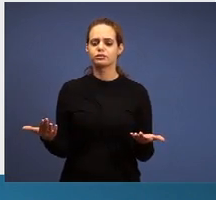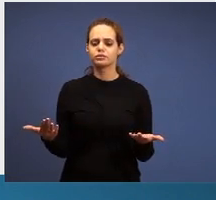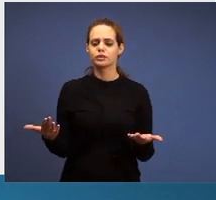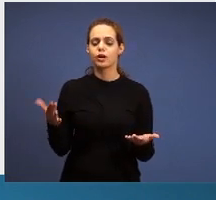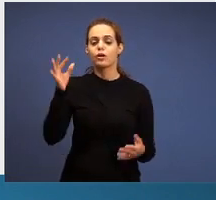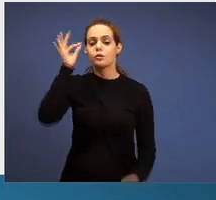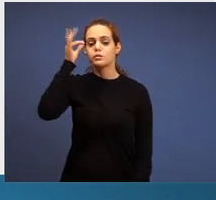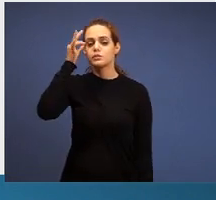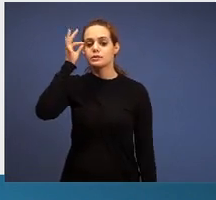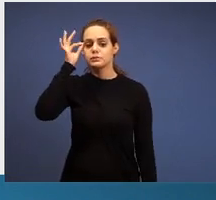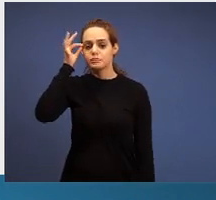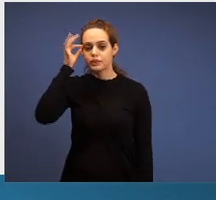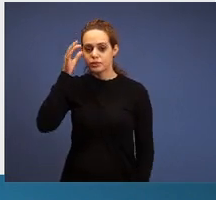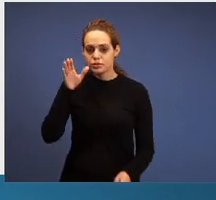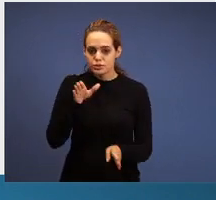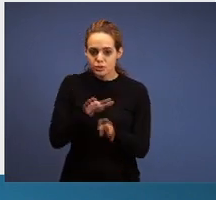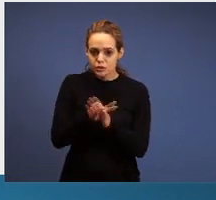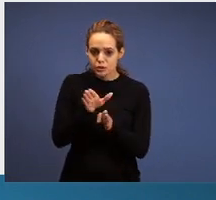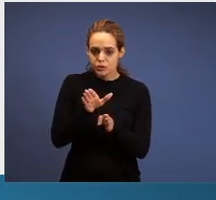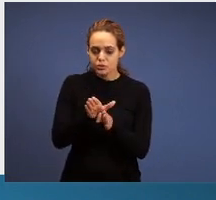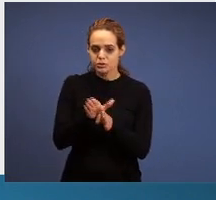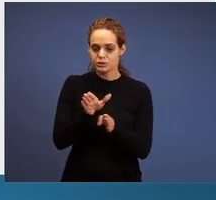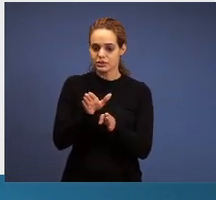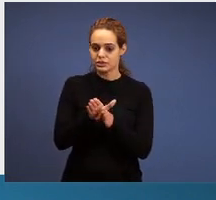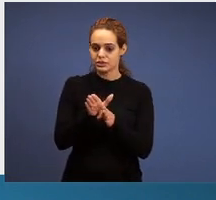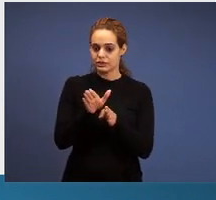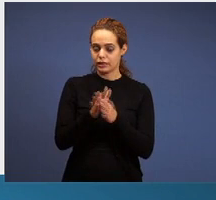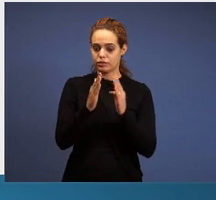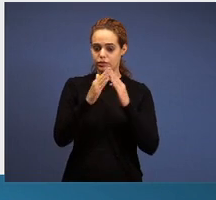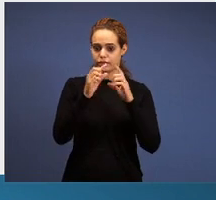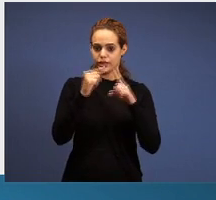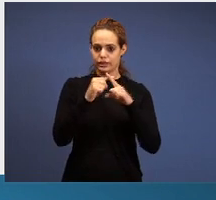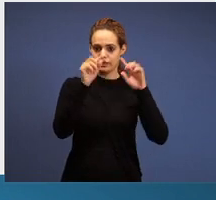in Thyatira and the Spirit of counsel in Sardis?